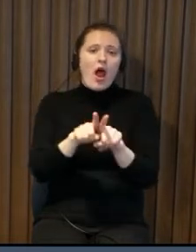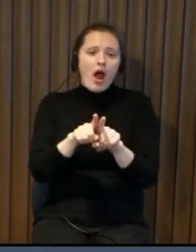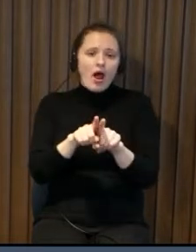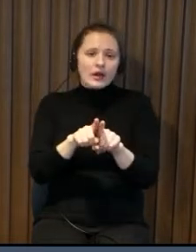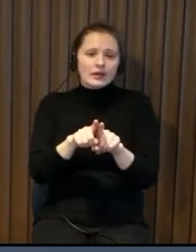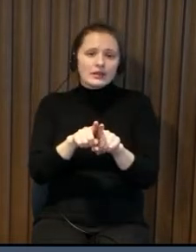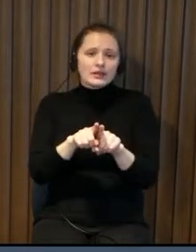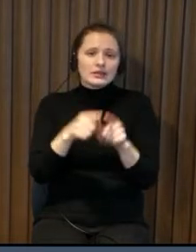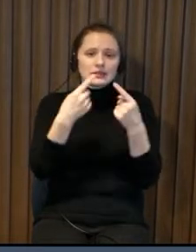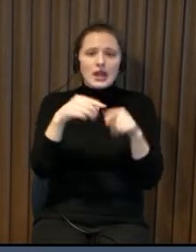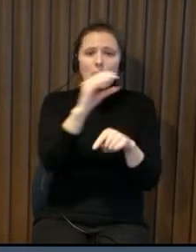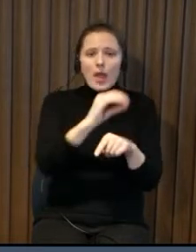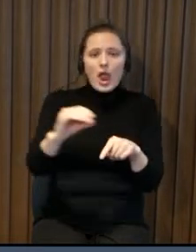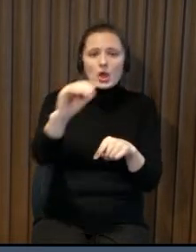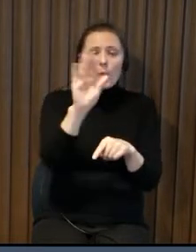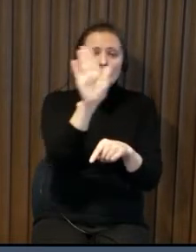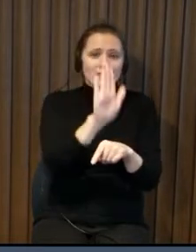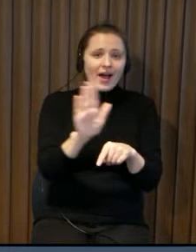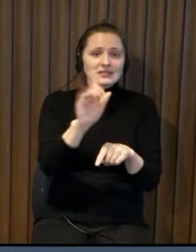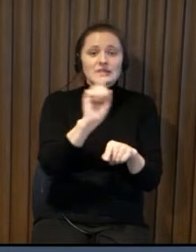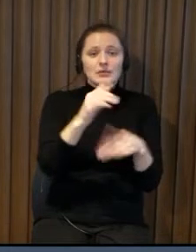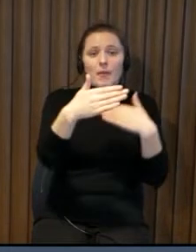better than estonia lithuania and also some